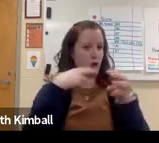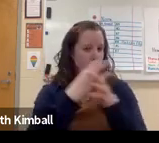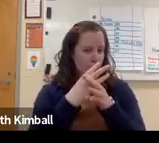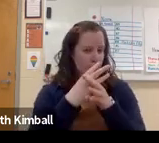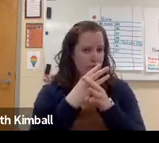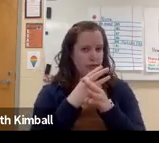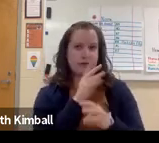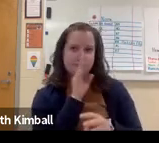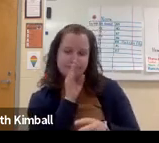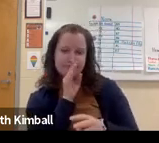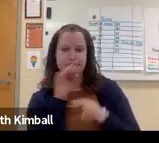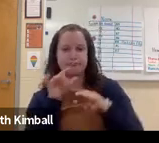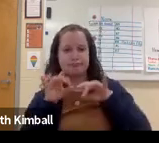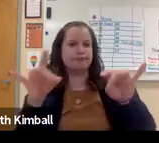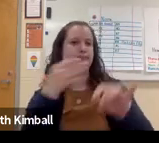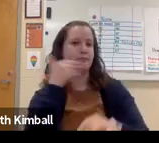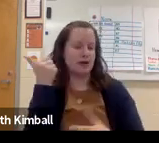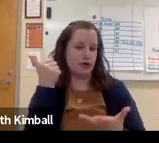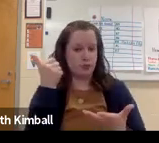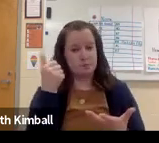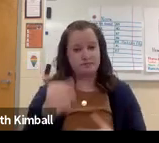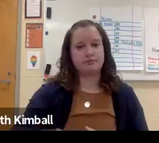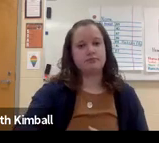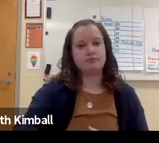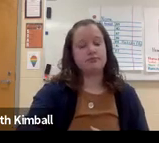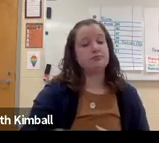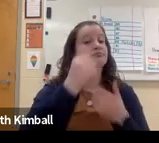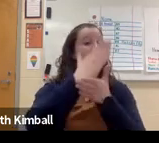They feel that it connects them better to the hearing world and spoken English.